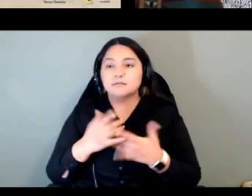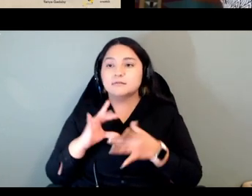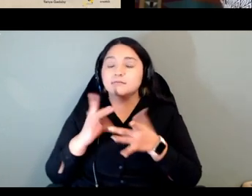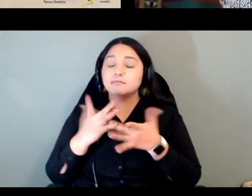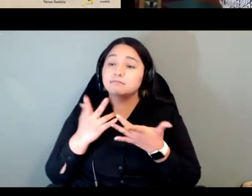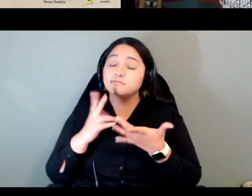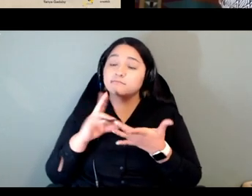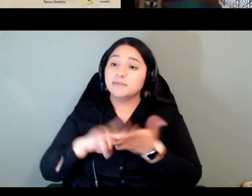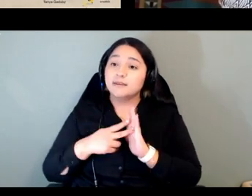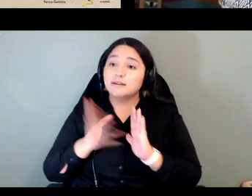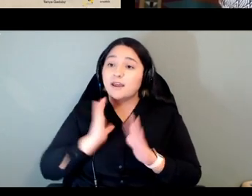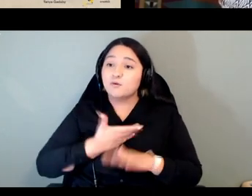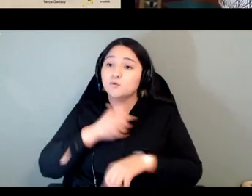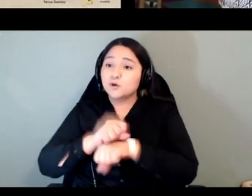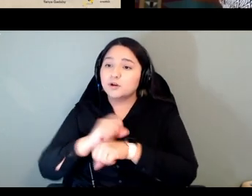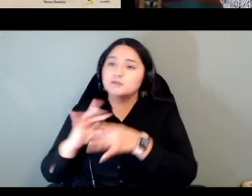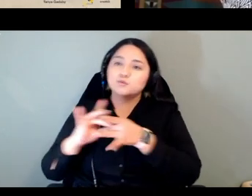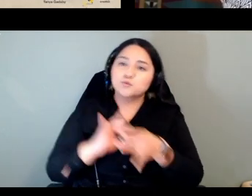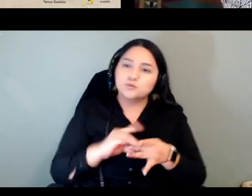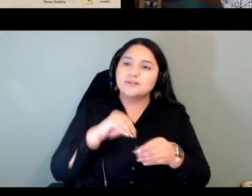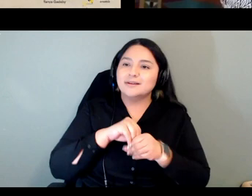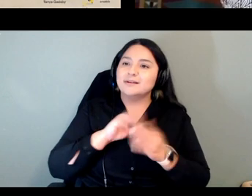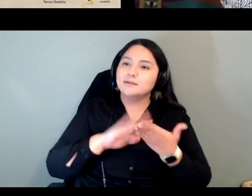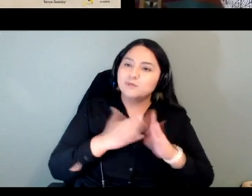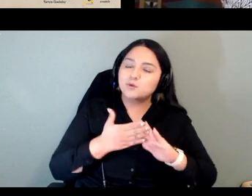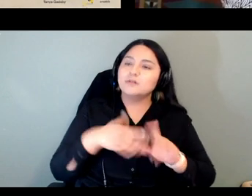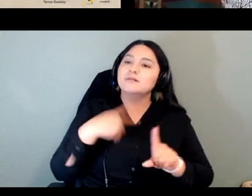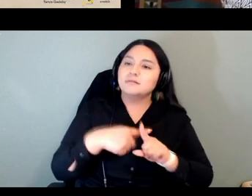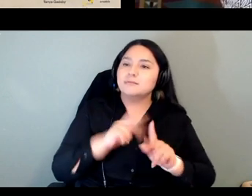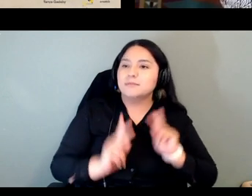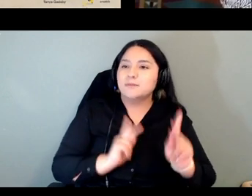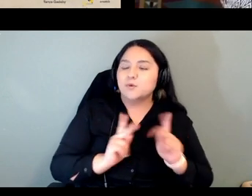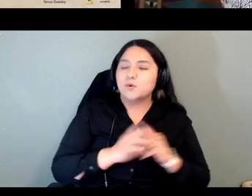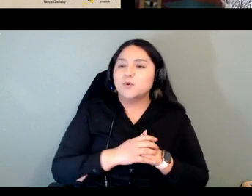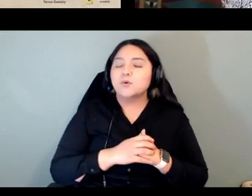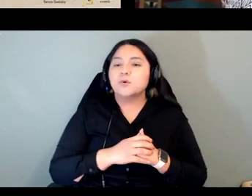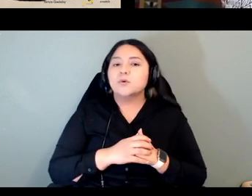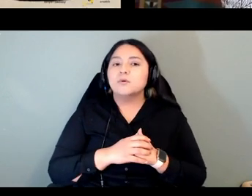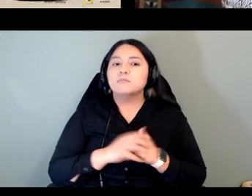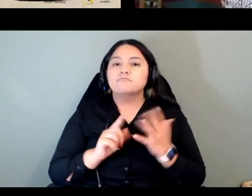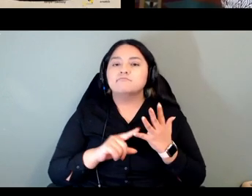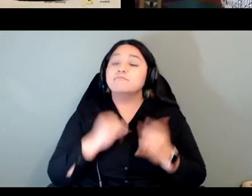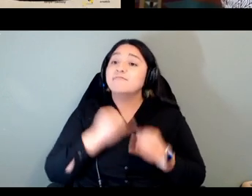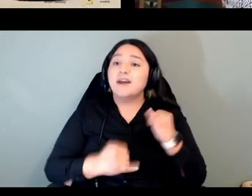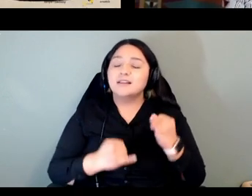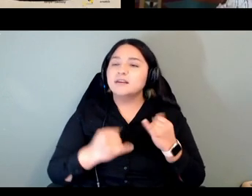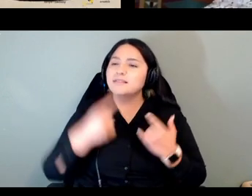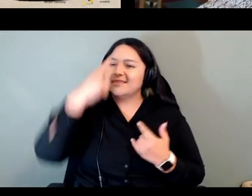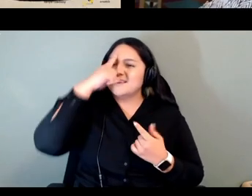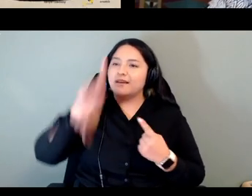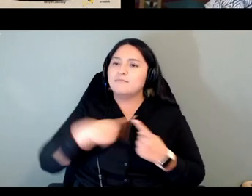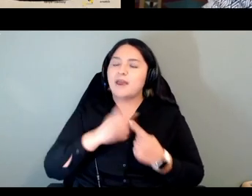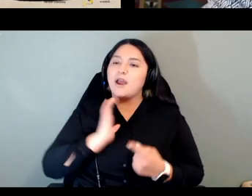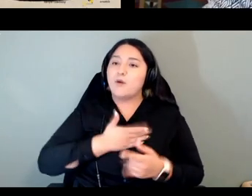and people and finally always thinking of our languages as living including how we put